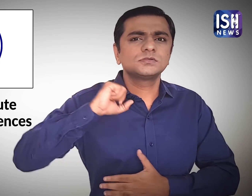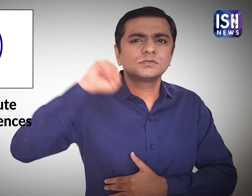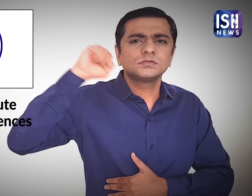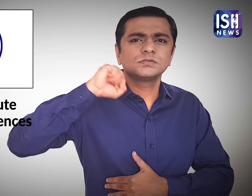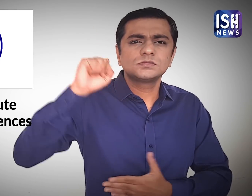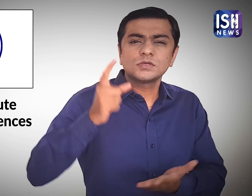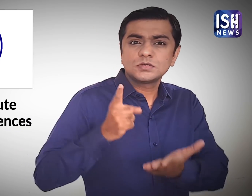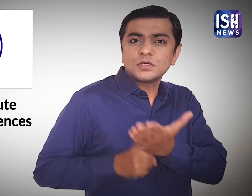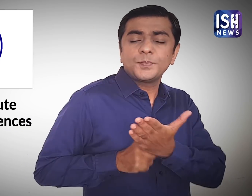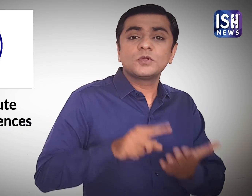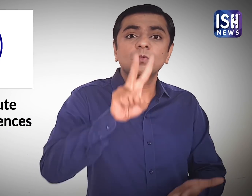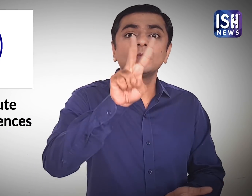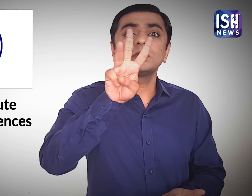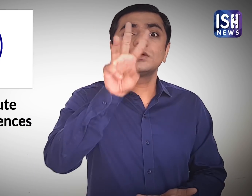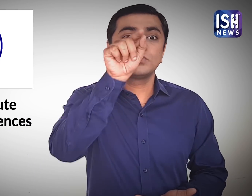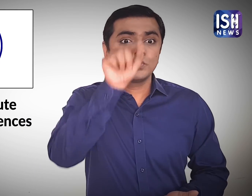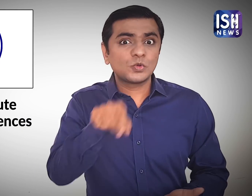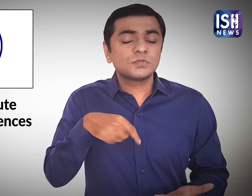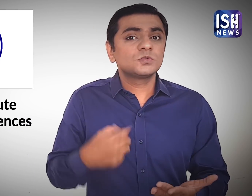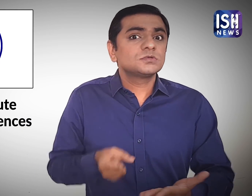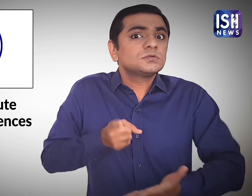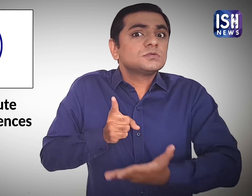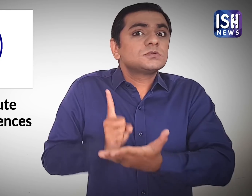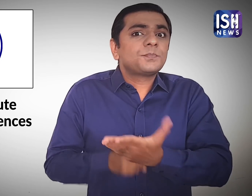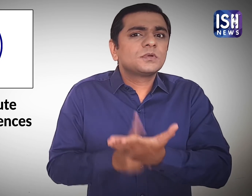Nurses had put forward 23 demands